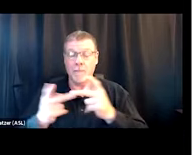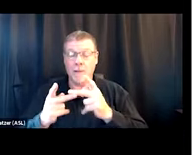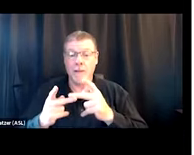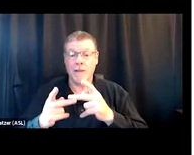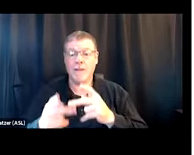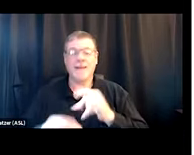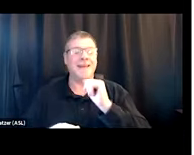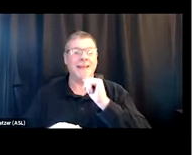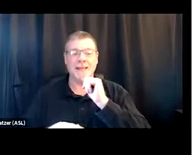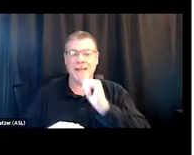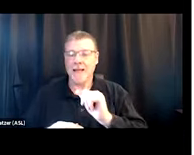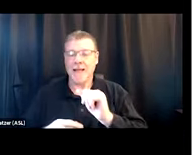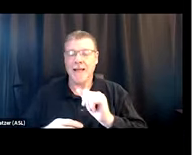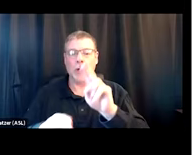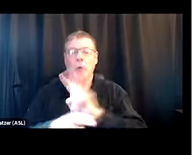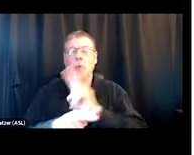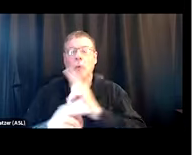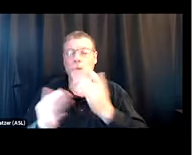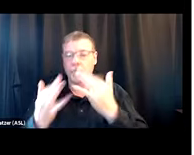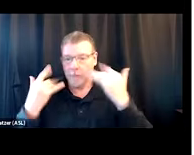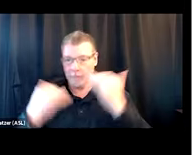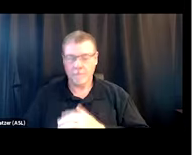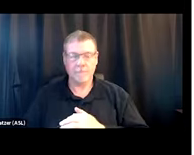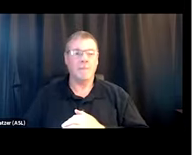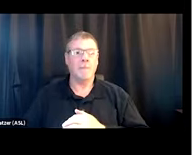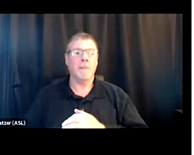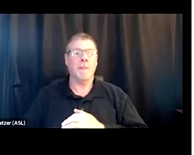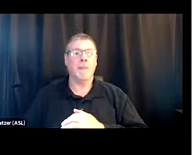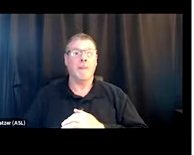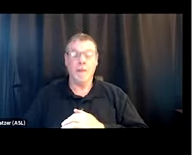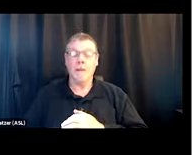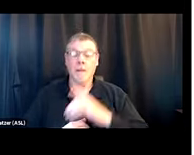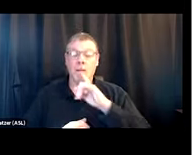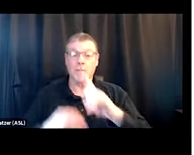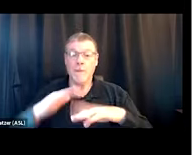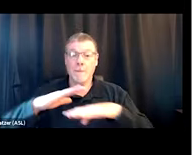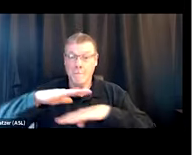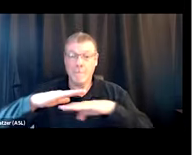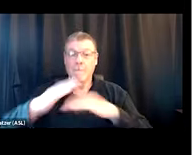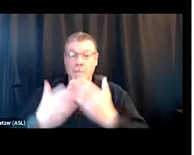not super drug user friendly. There are pretty basic concrete things that you can do.